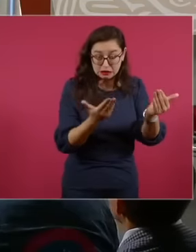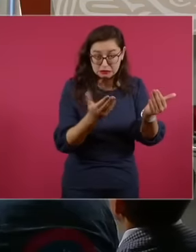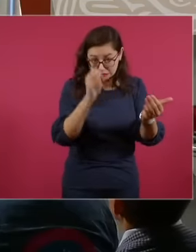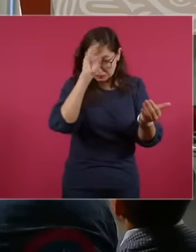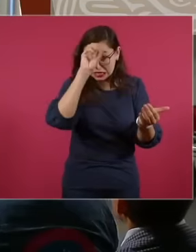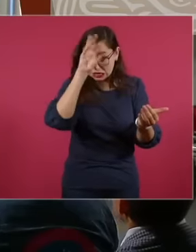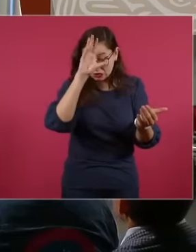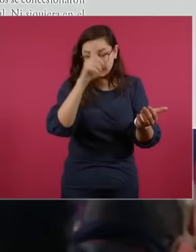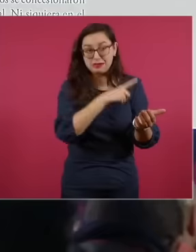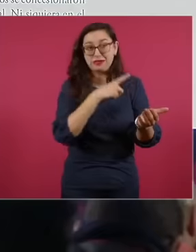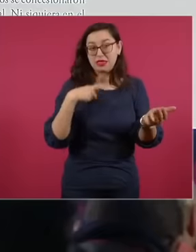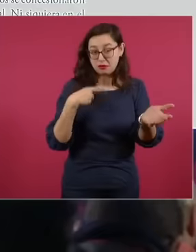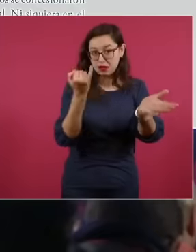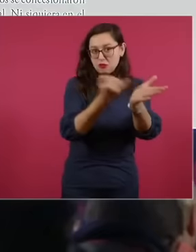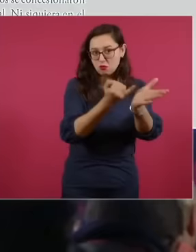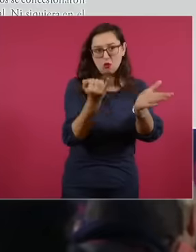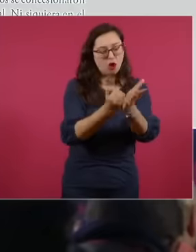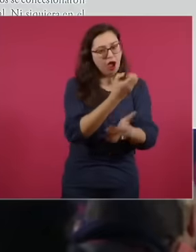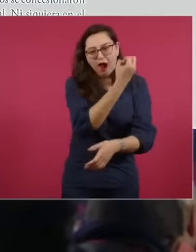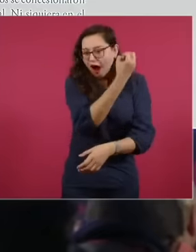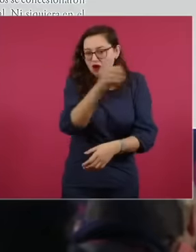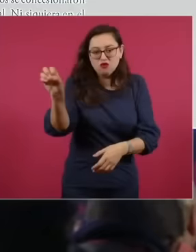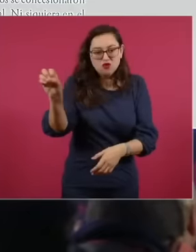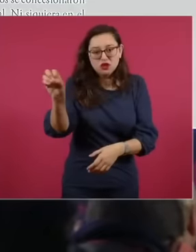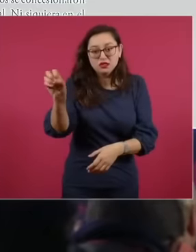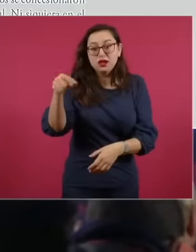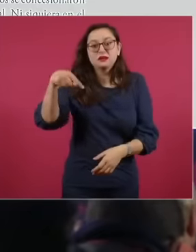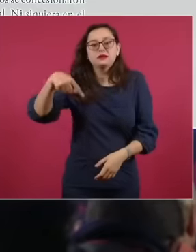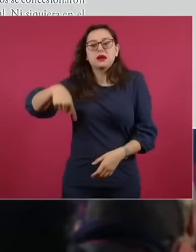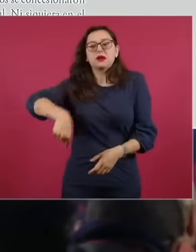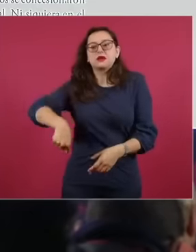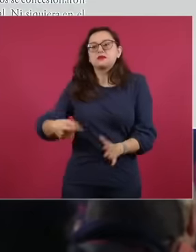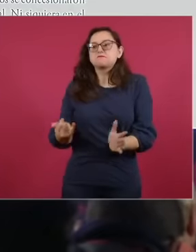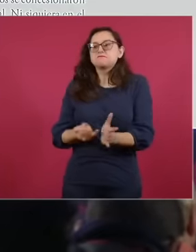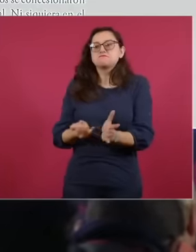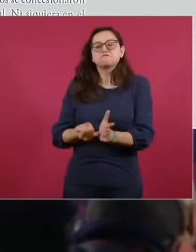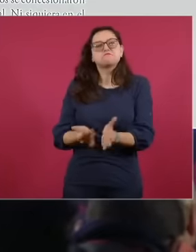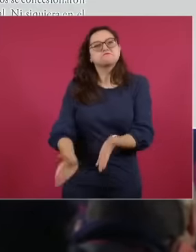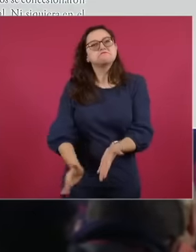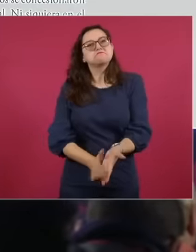that they do not charge taxes for the extraction of gold and silver